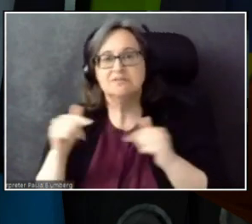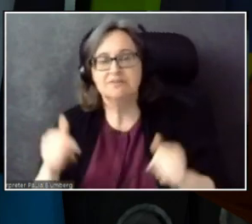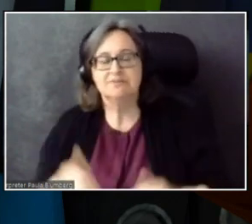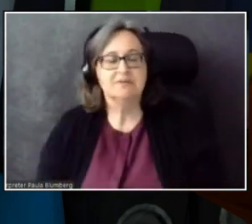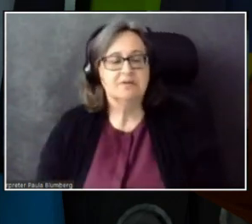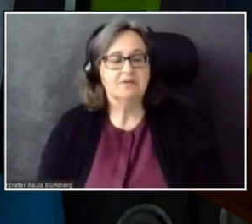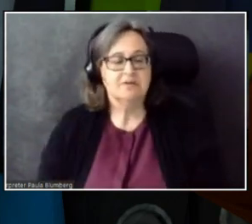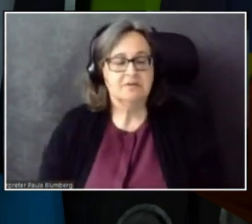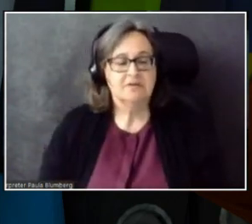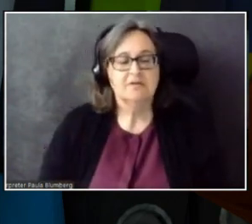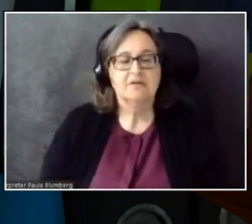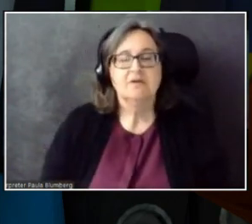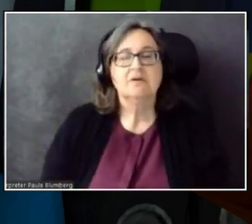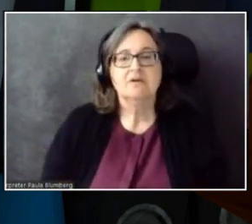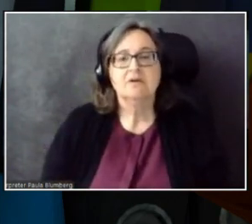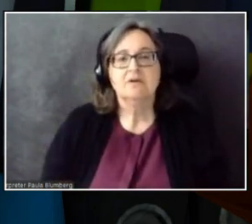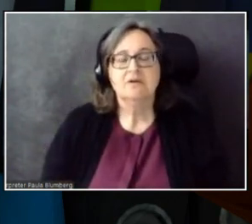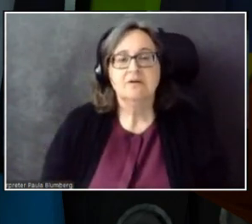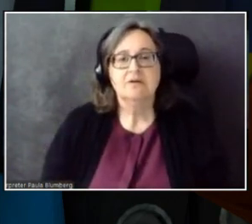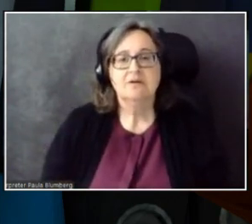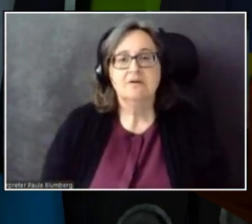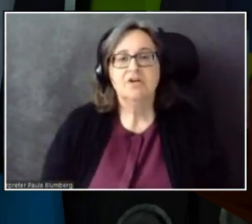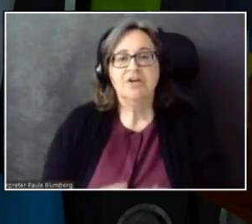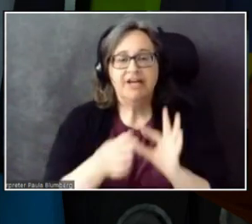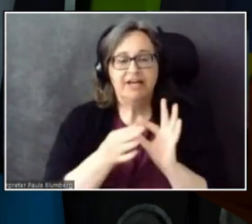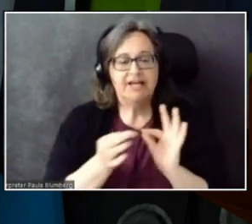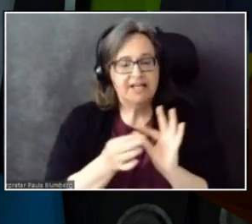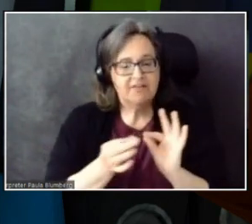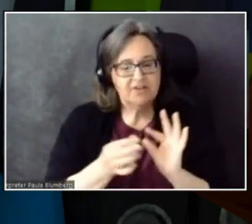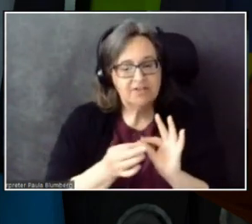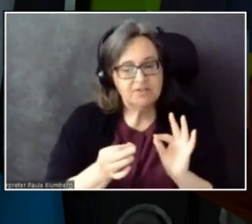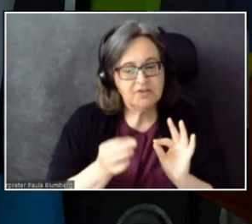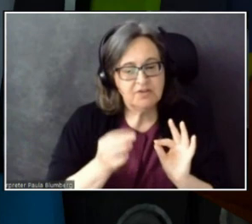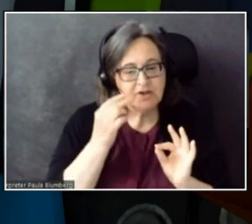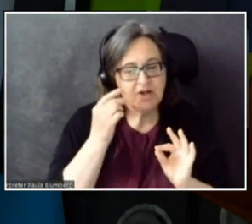And then we have a comment, which I believe they can send to your support link.